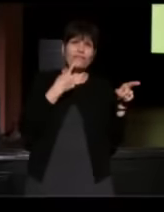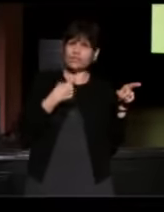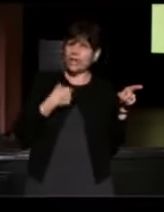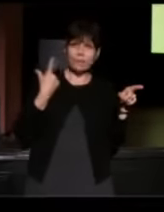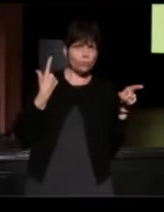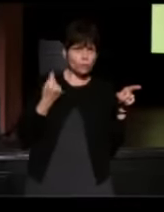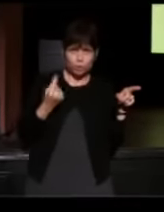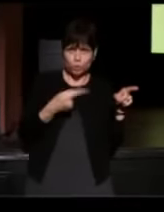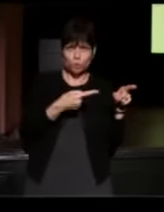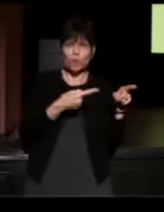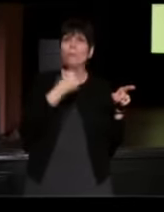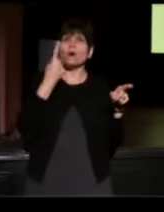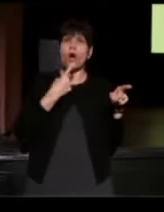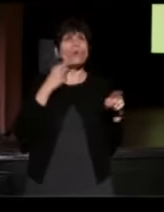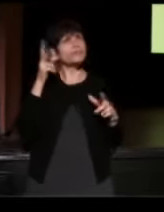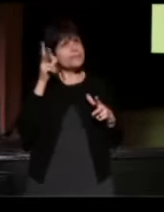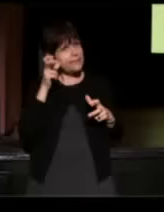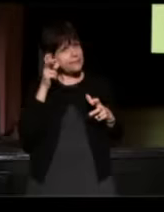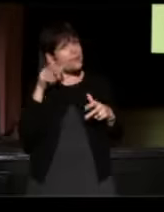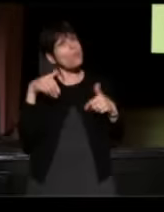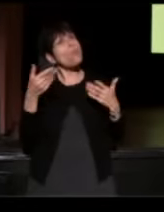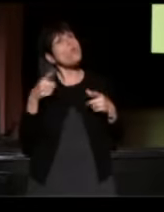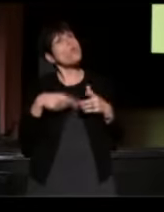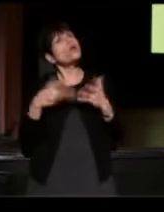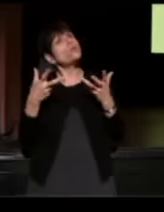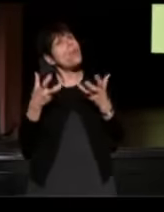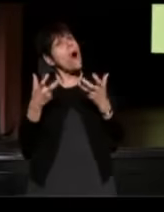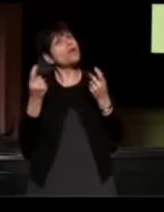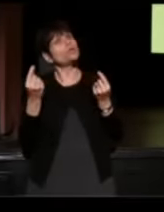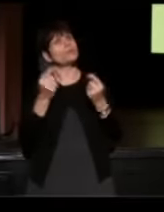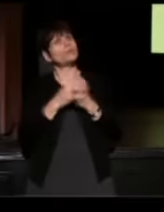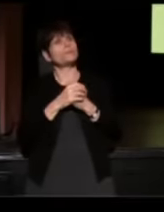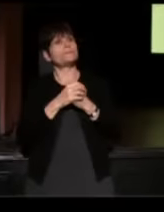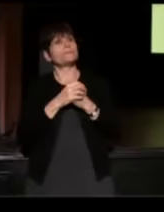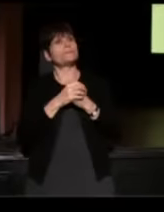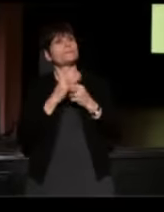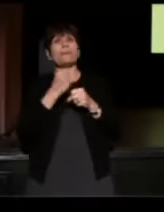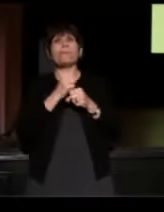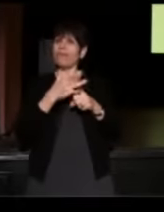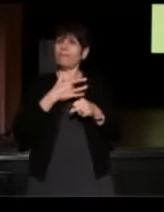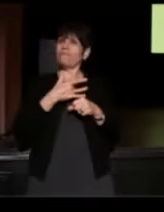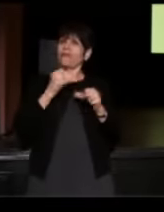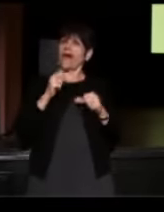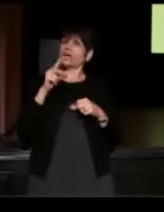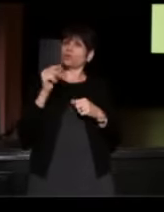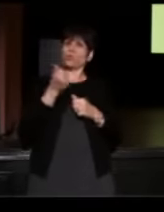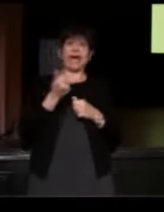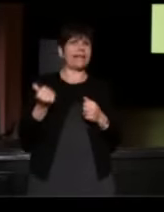but he would always listen and say, "Well what do you want to do?" And he made me feel like I could do anything that I wanted to do.